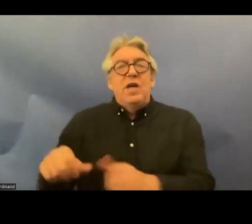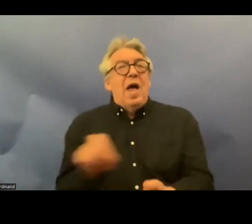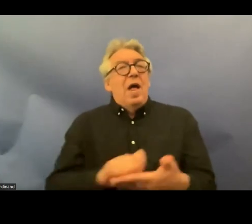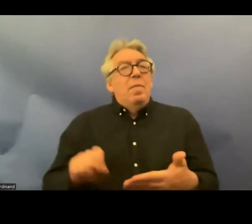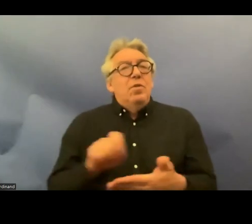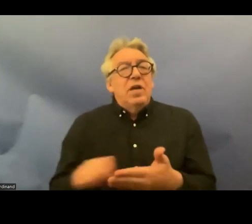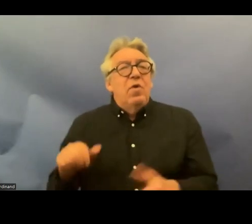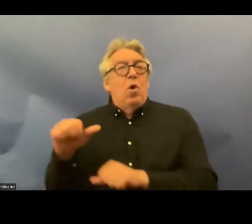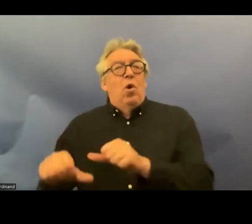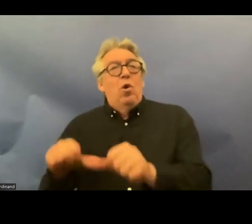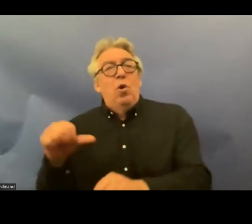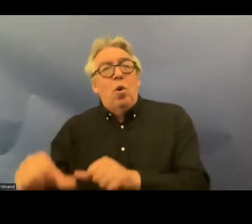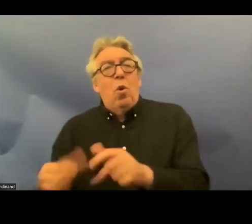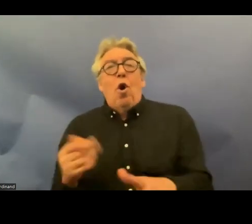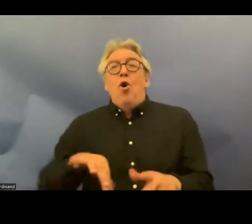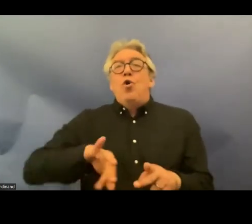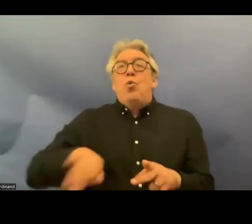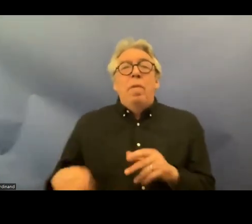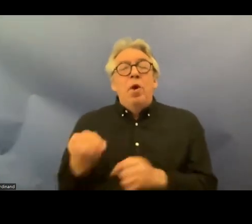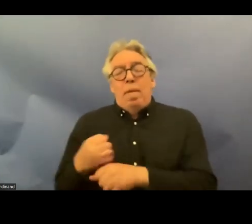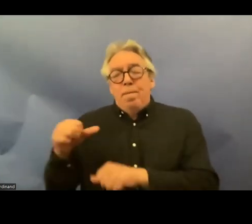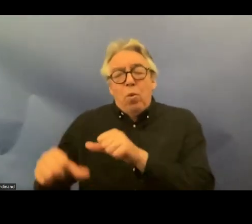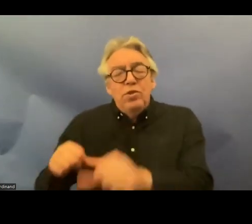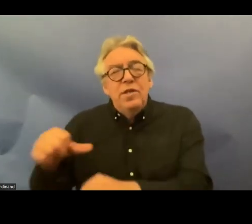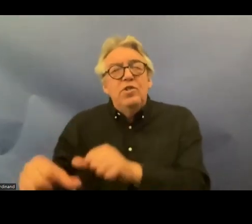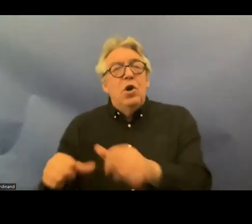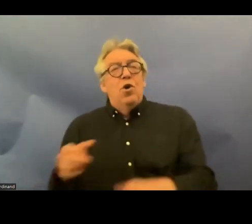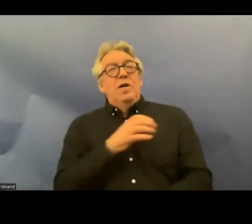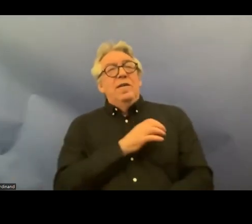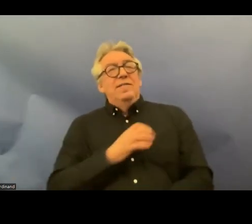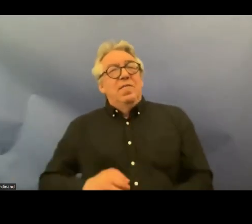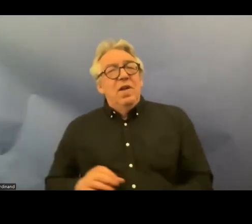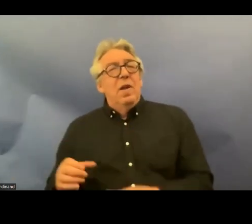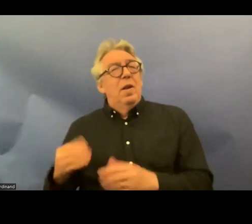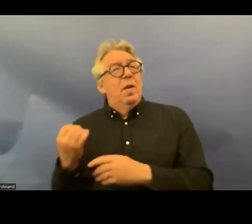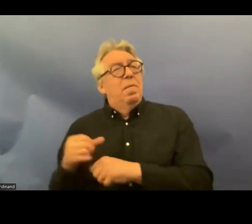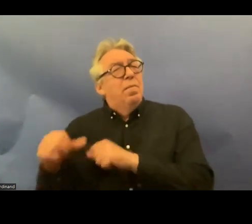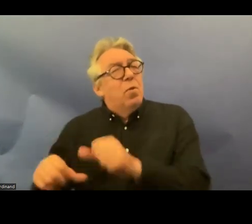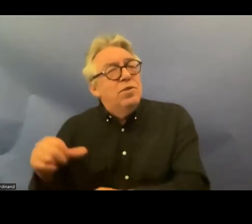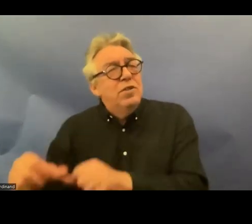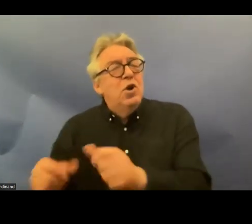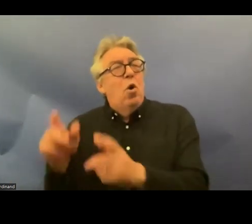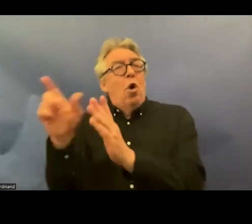procedure civil procedure and include uh the necessary uh procedural